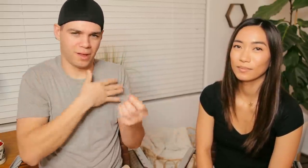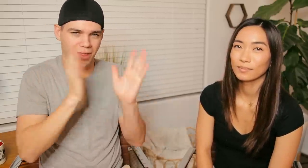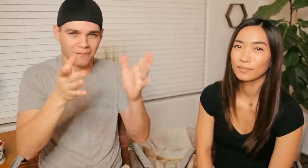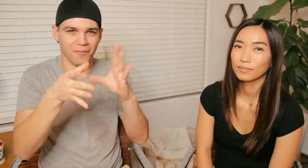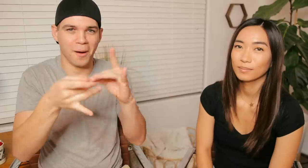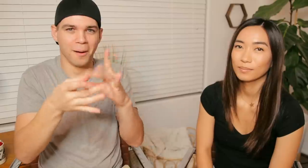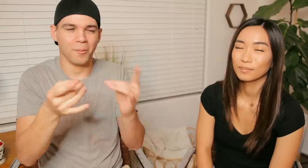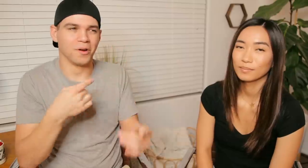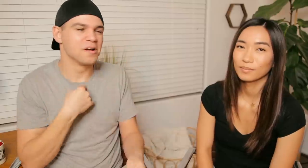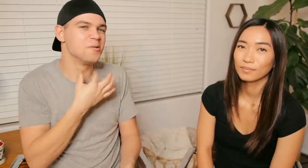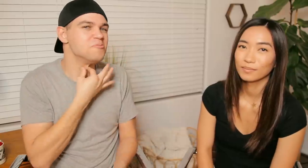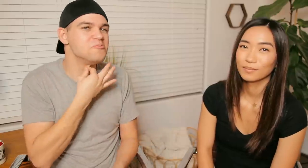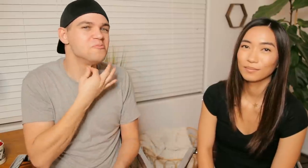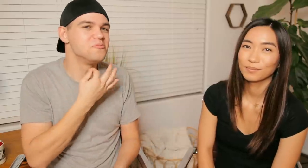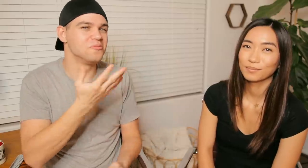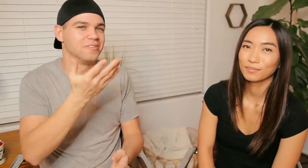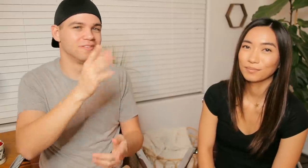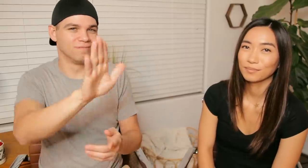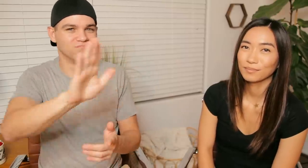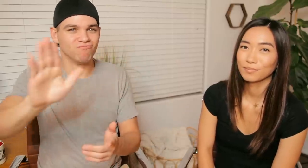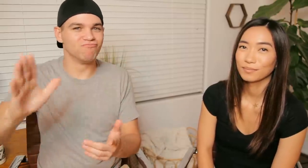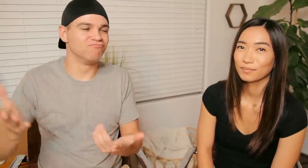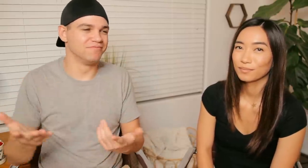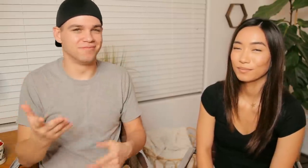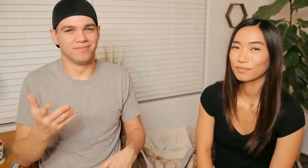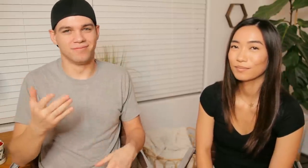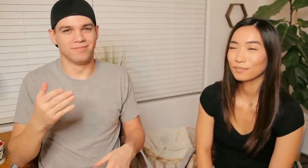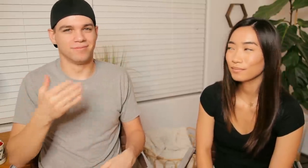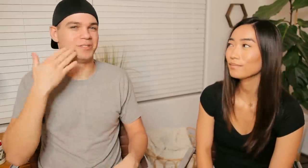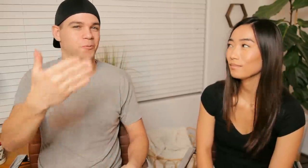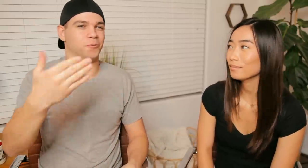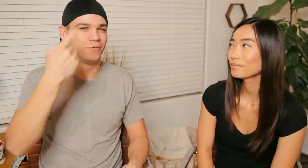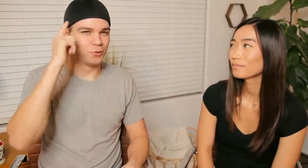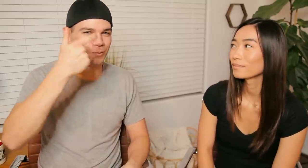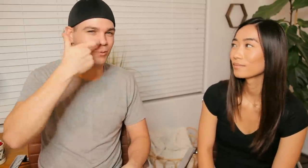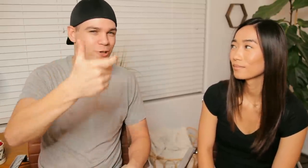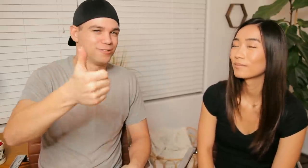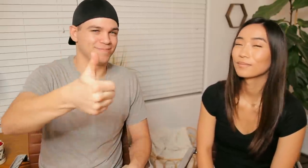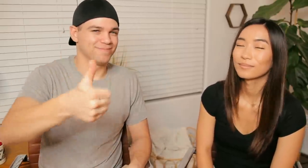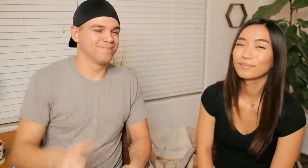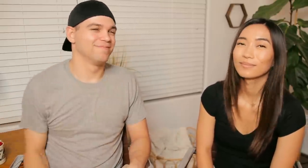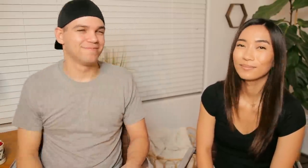leave a comment! I'm curious on the differences Thanks for watching